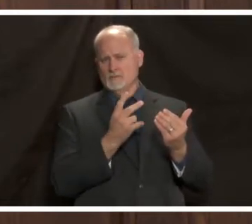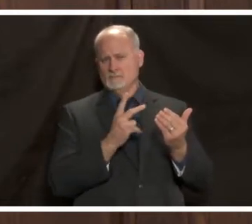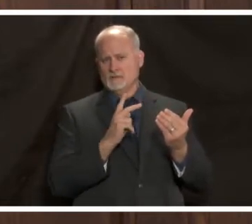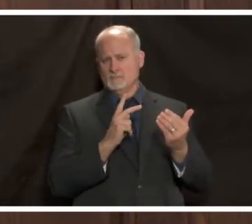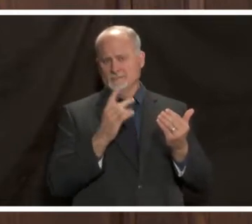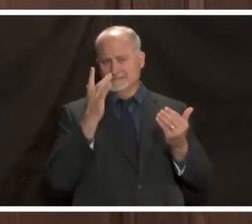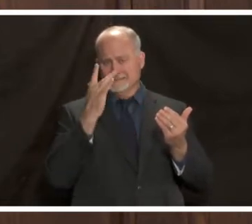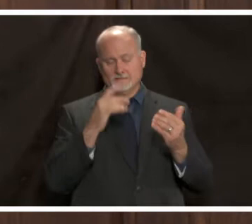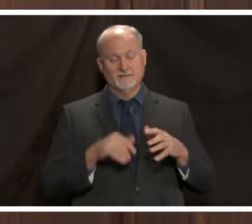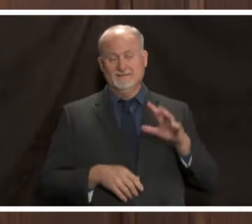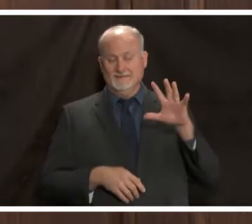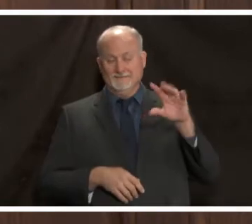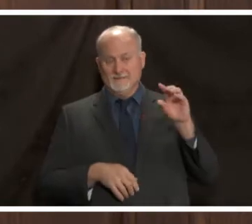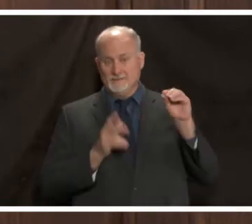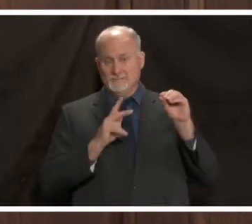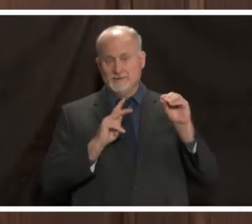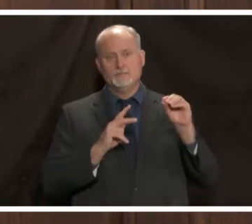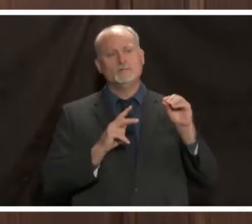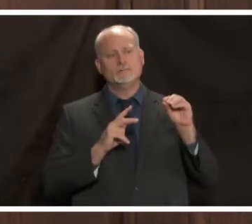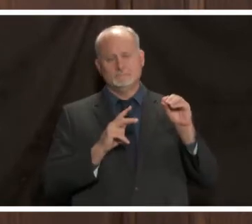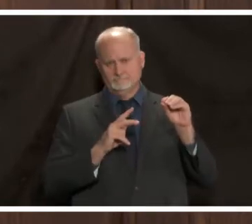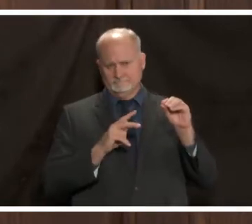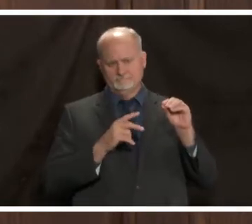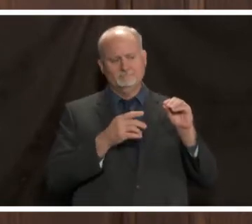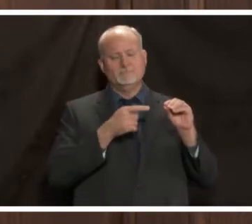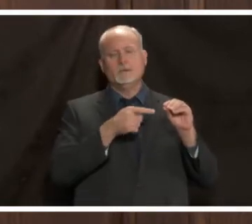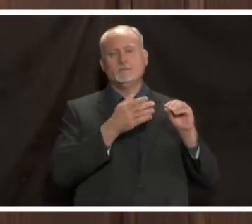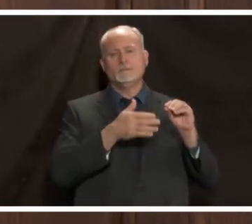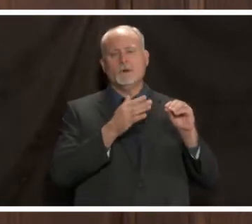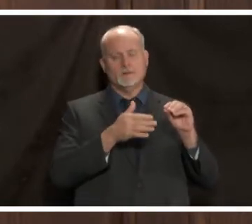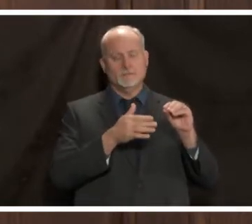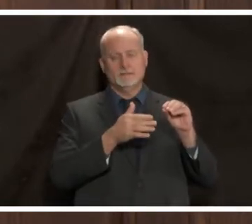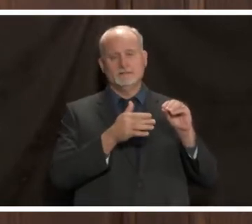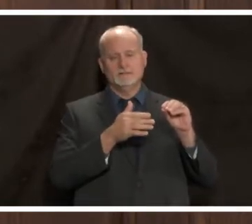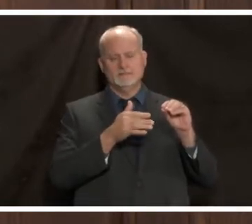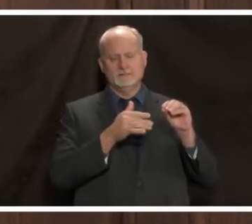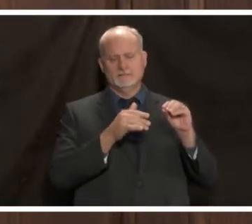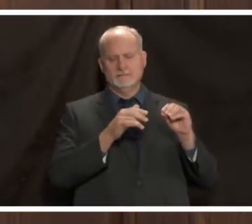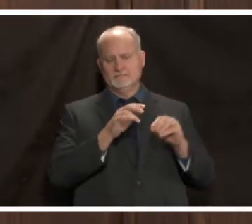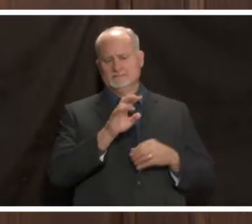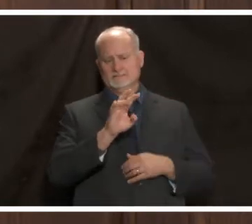there's a two out of three chance that one of the people in that group is going to spread covid 19.